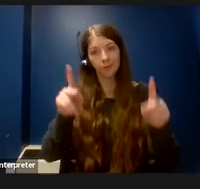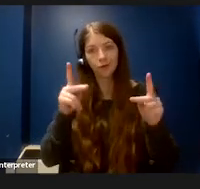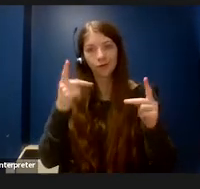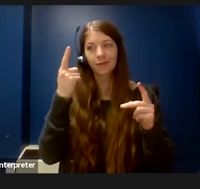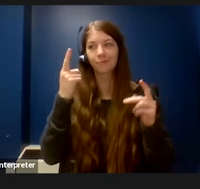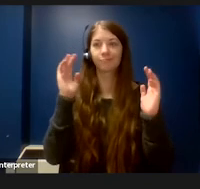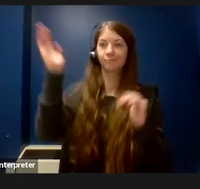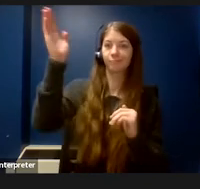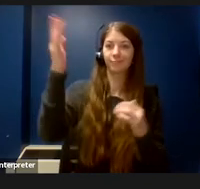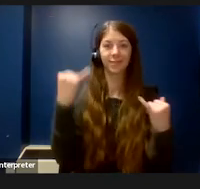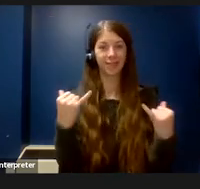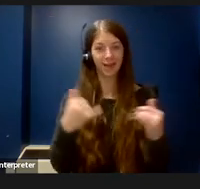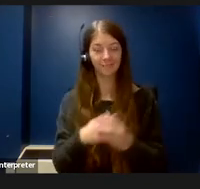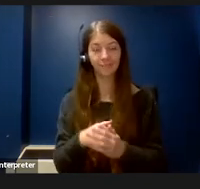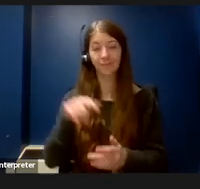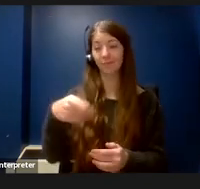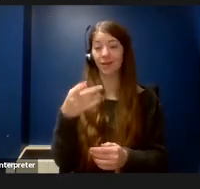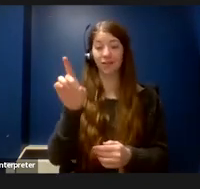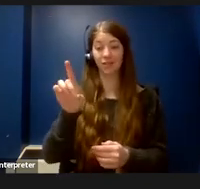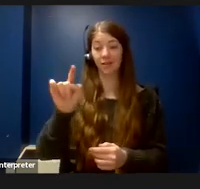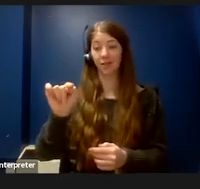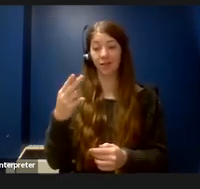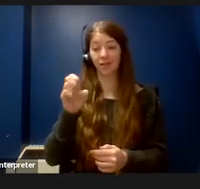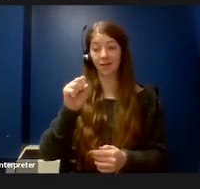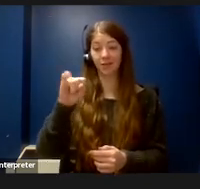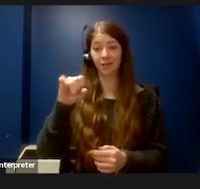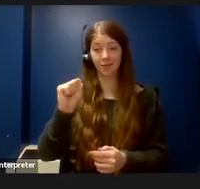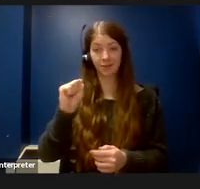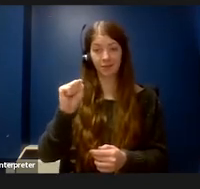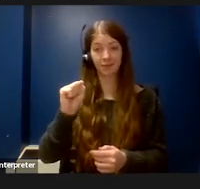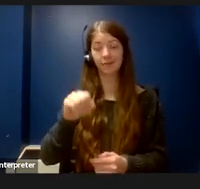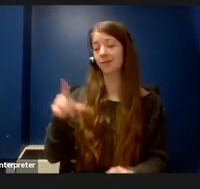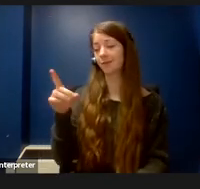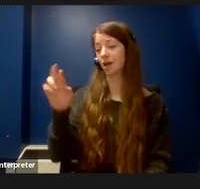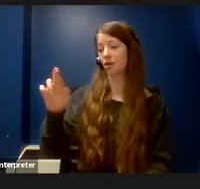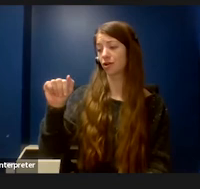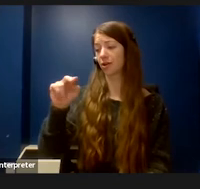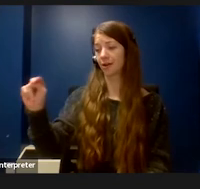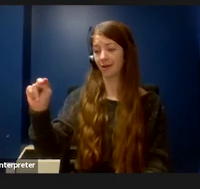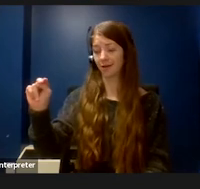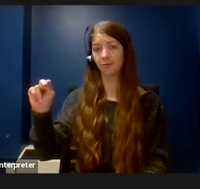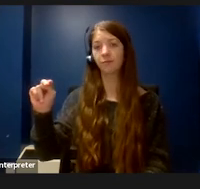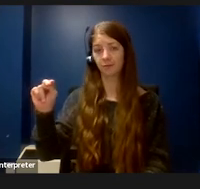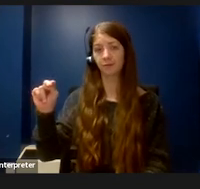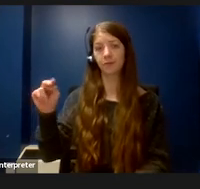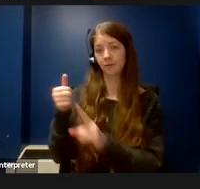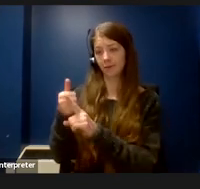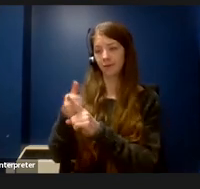as well as my PhD thesis advisor, Dr. Anne Rugby who nominated me to be a part of this conversation